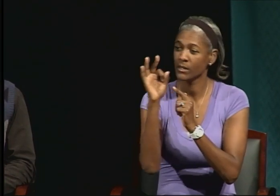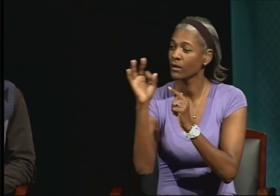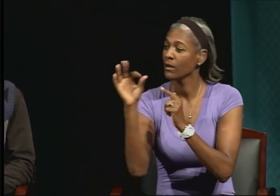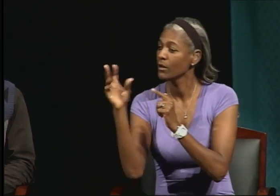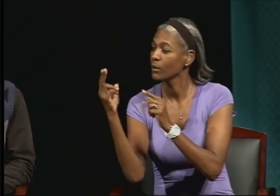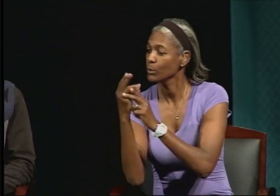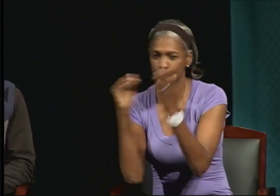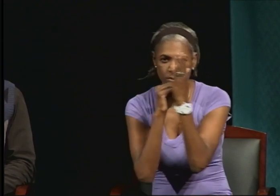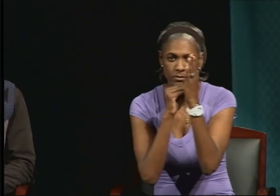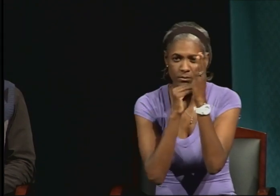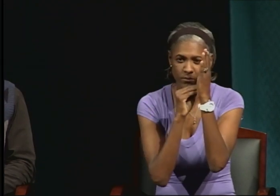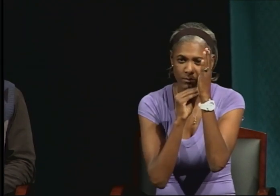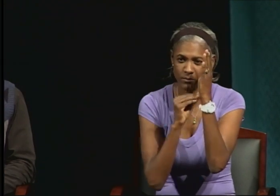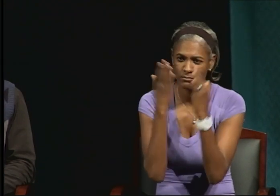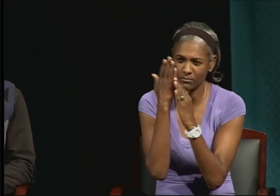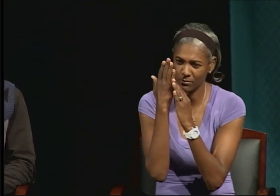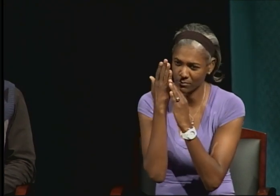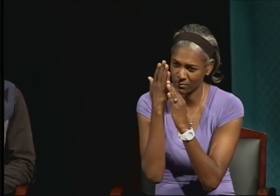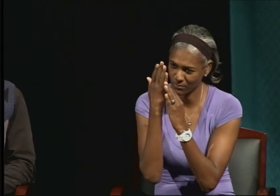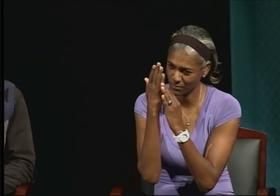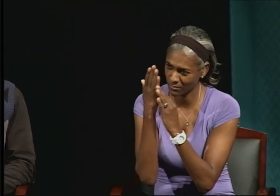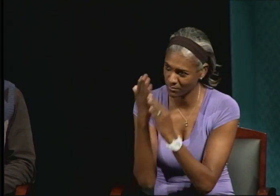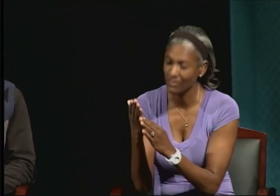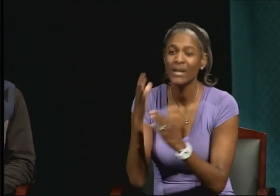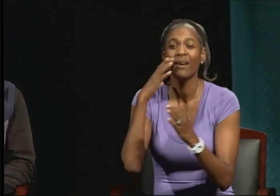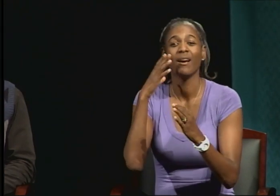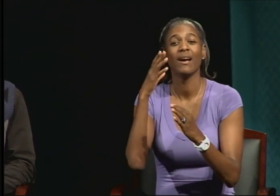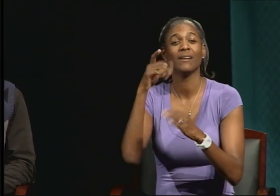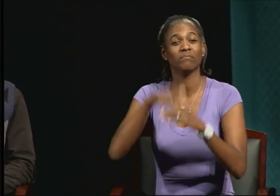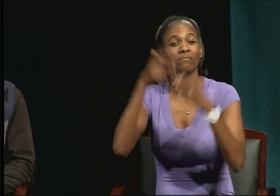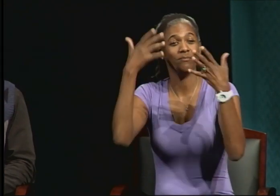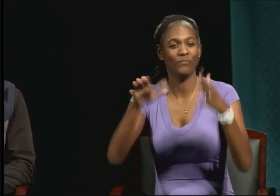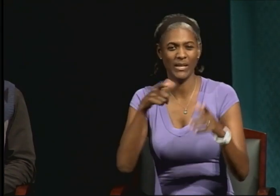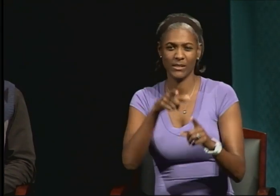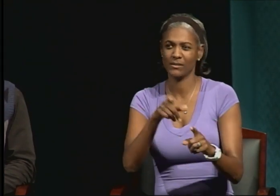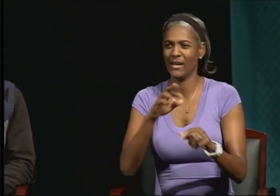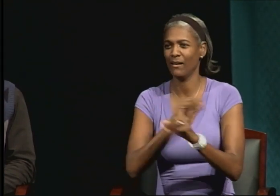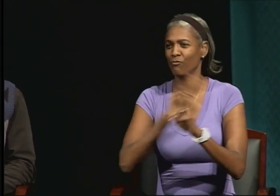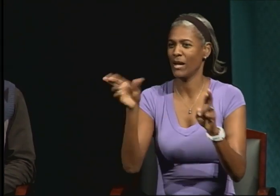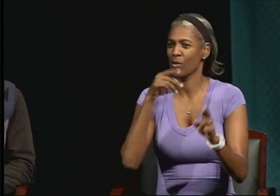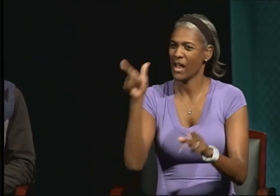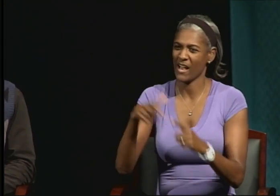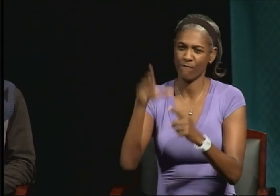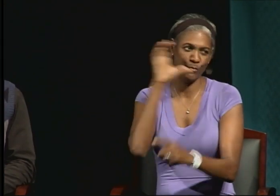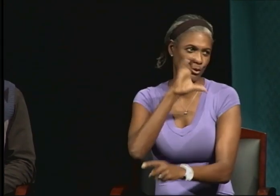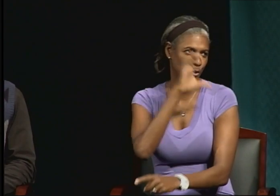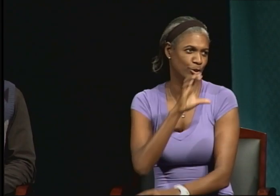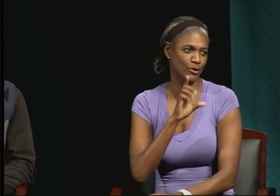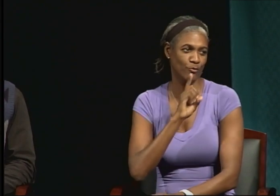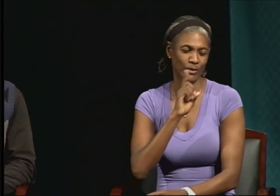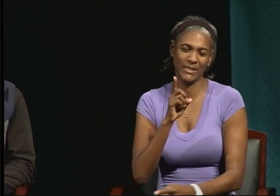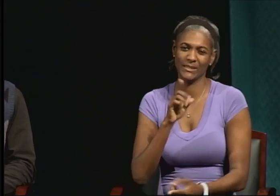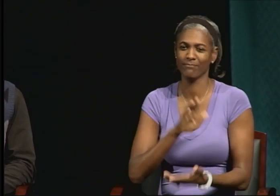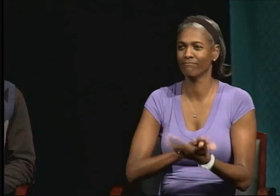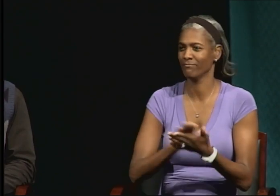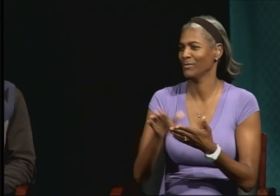of all of your citations, keep track of them. And that was one thing that I wish I had done. It would have saved me quite a lot of time.